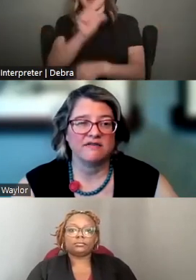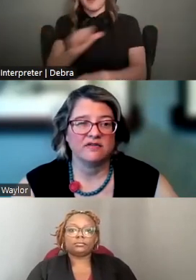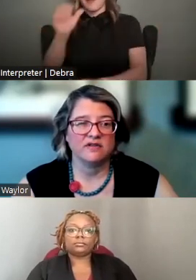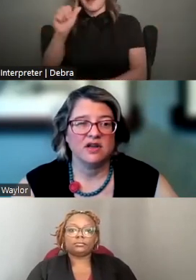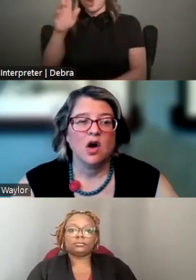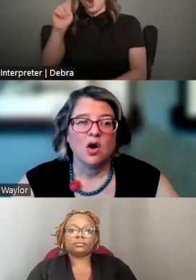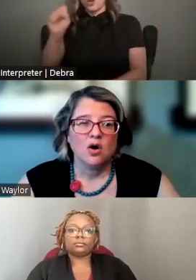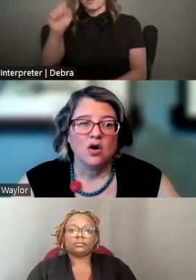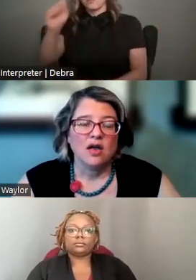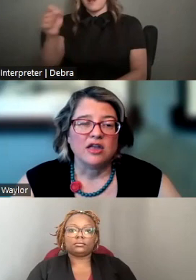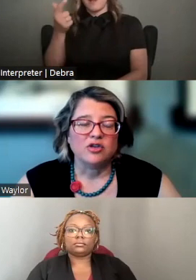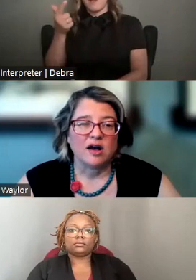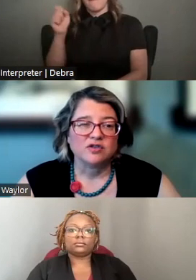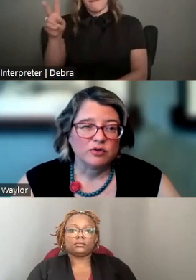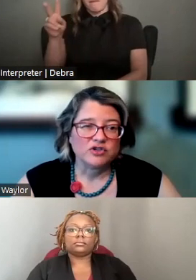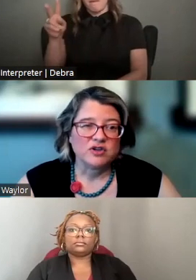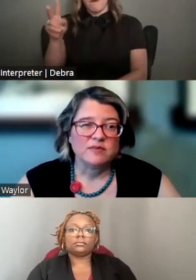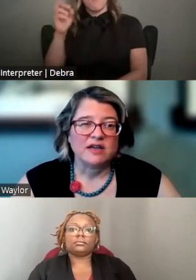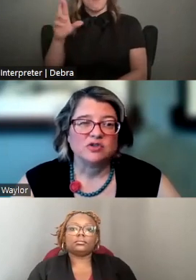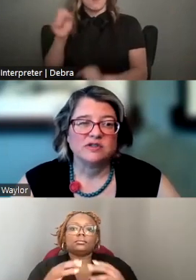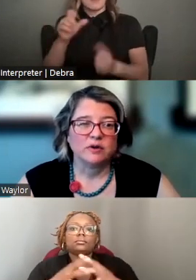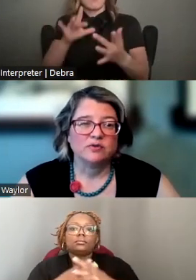AND YOU MAY ALSO REACH THEM AT 202-682-5700.